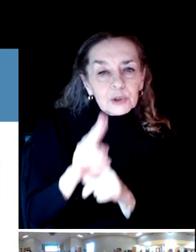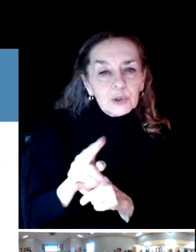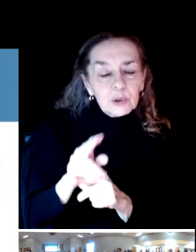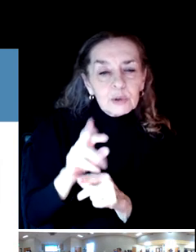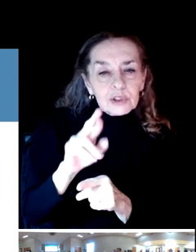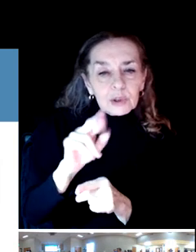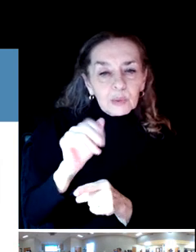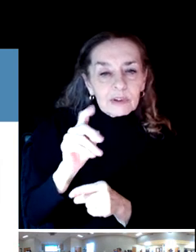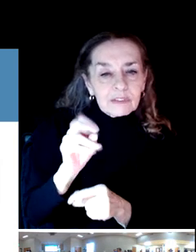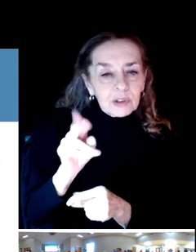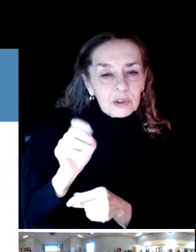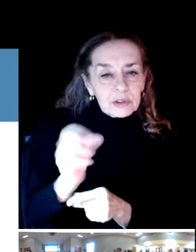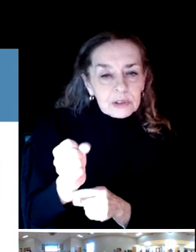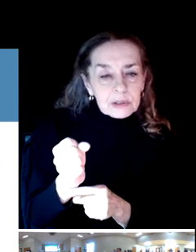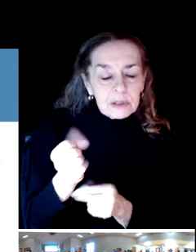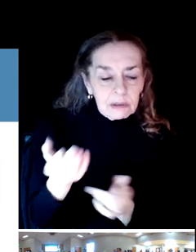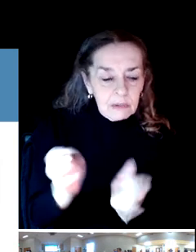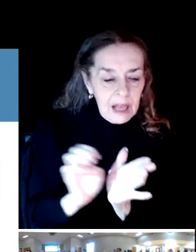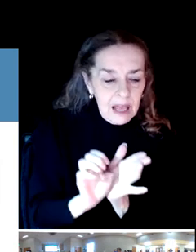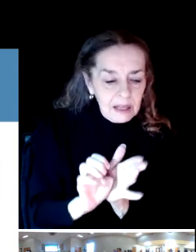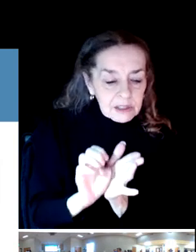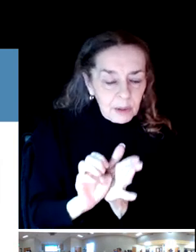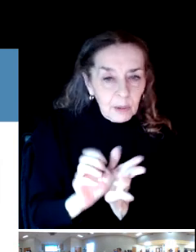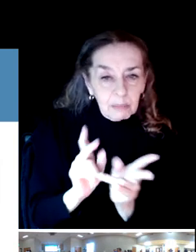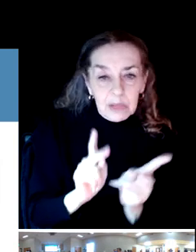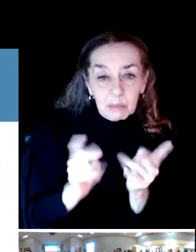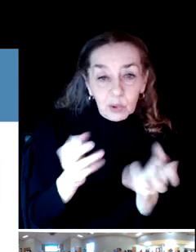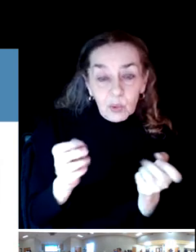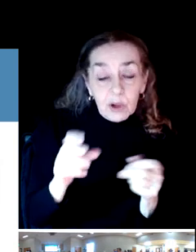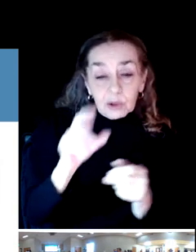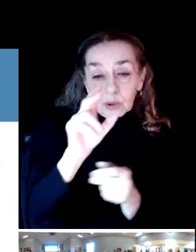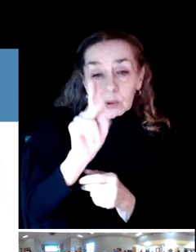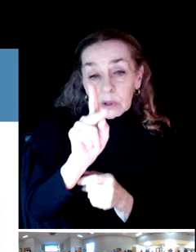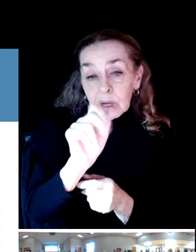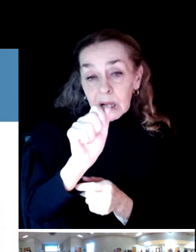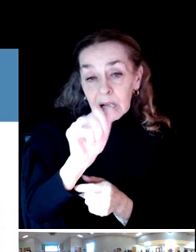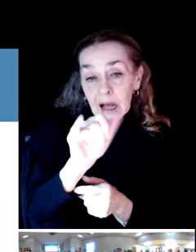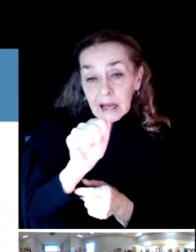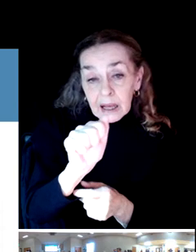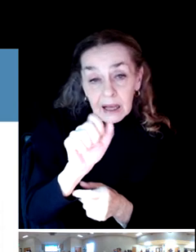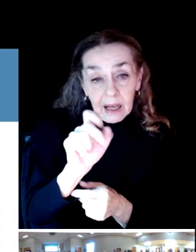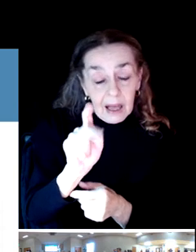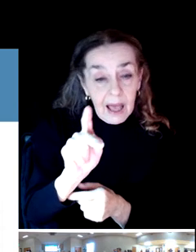And an example of that might be for people who want to kayak, kayak launches or folks